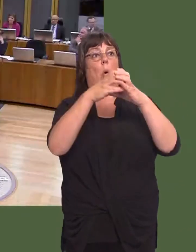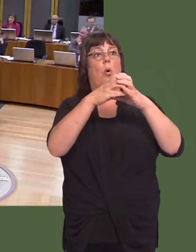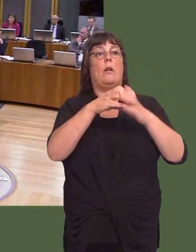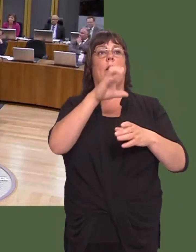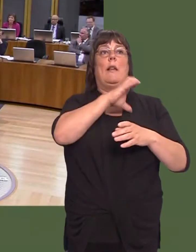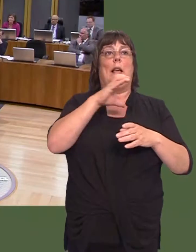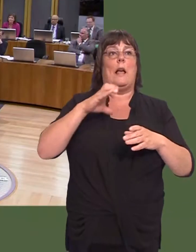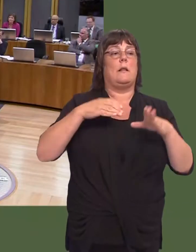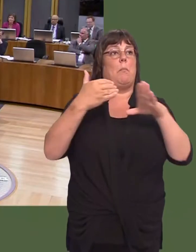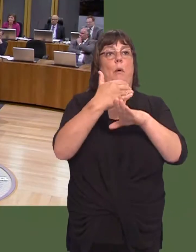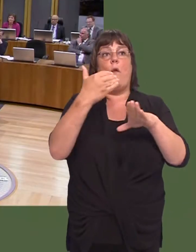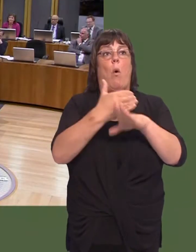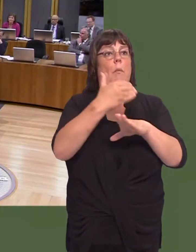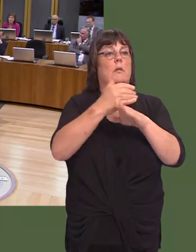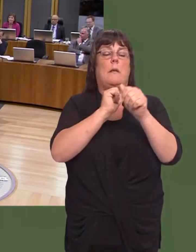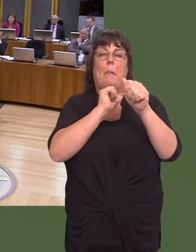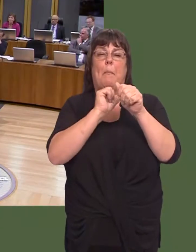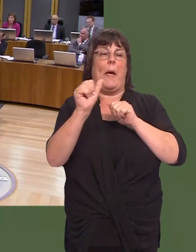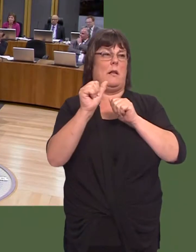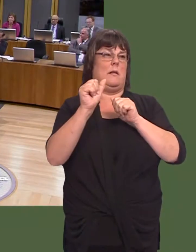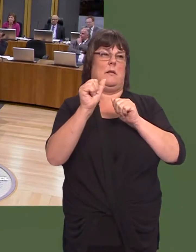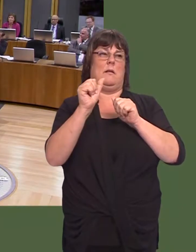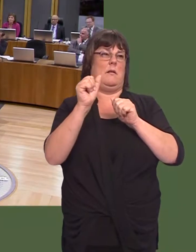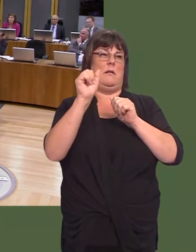Cancer performance in the health board is consistently amongst the best in Wales.